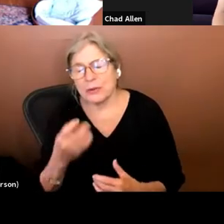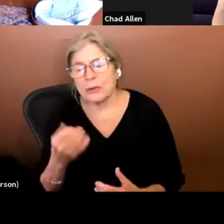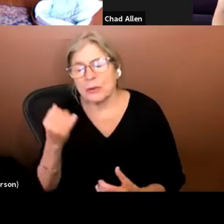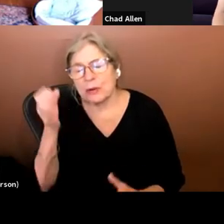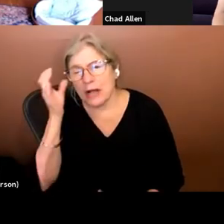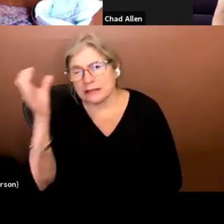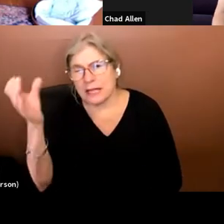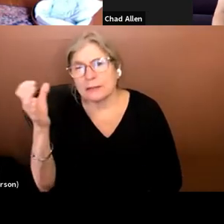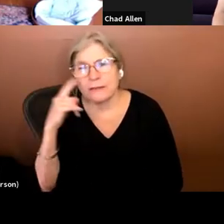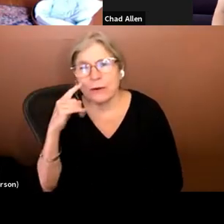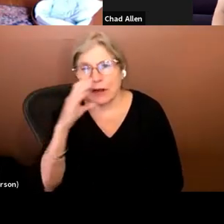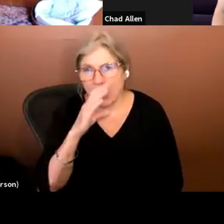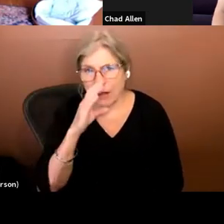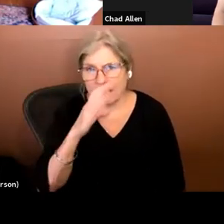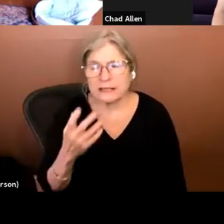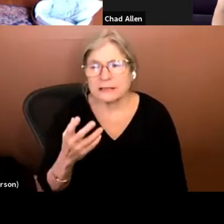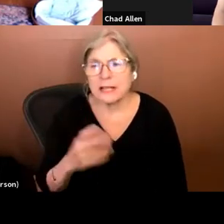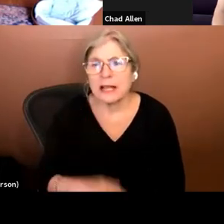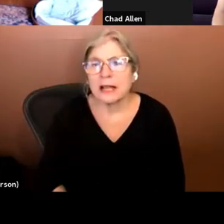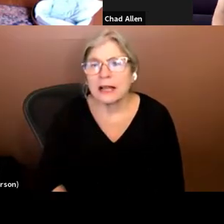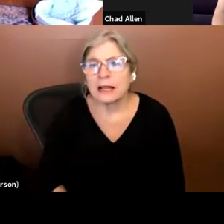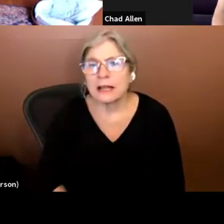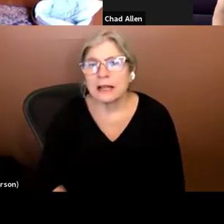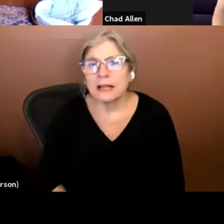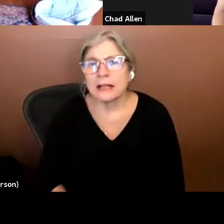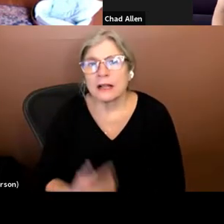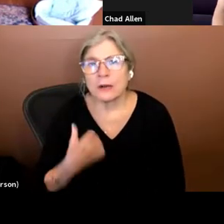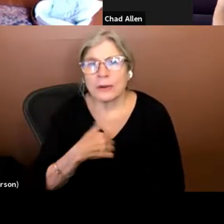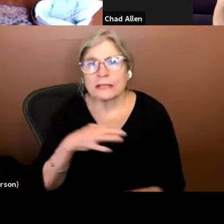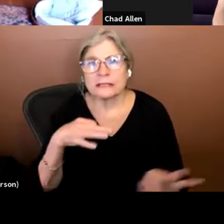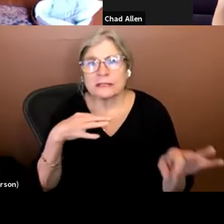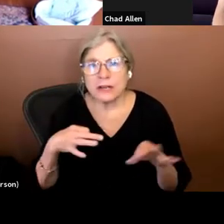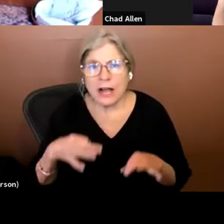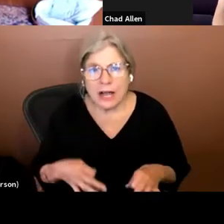comics. We described some graphic novels